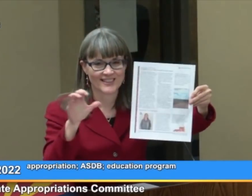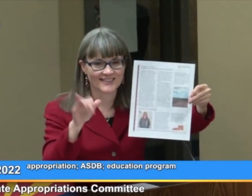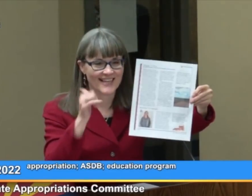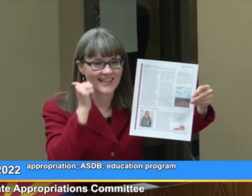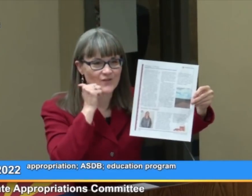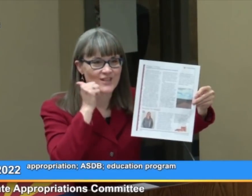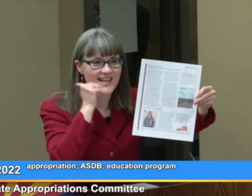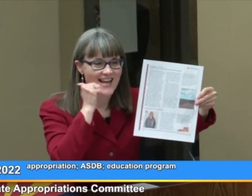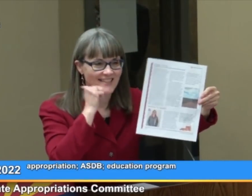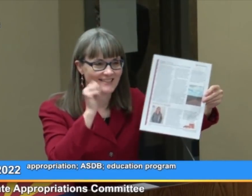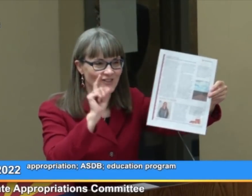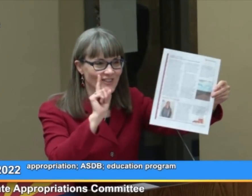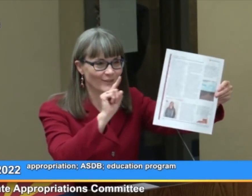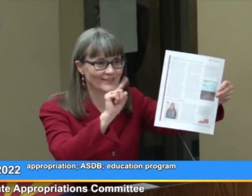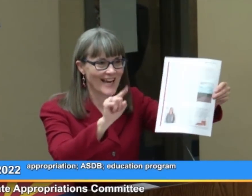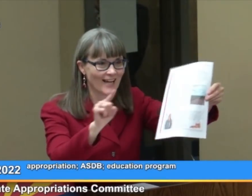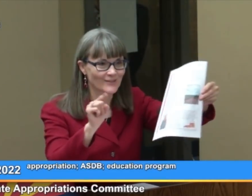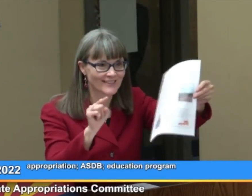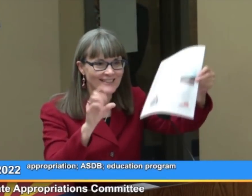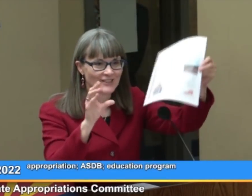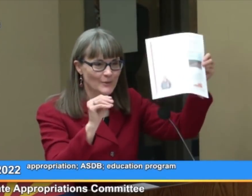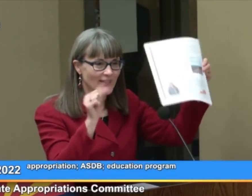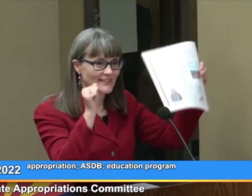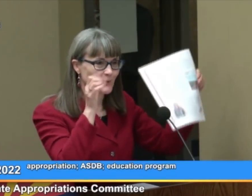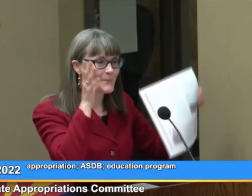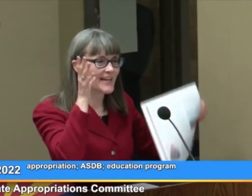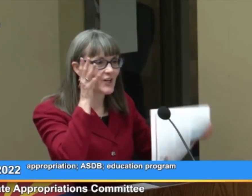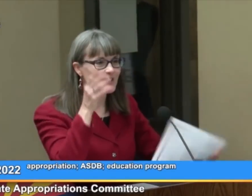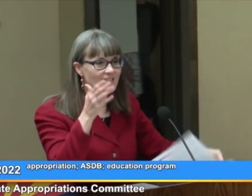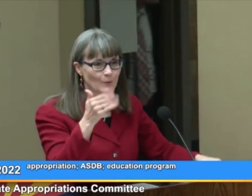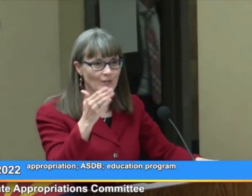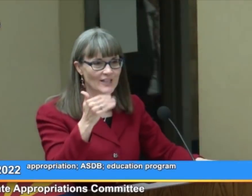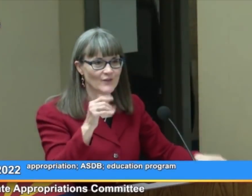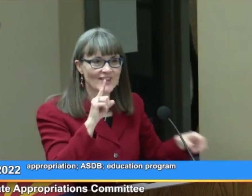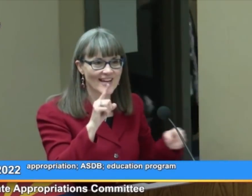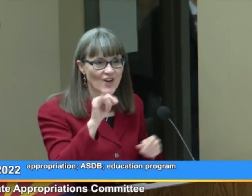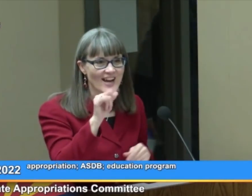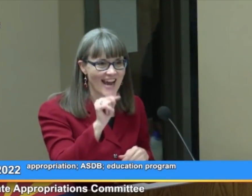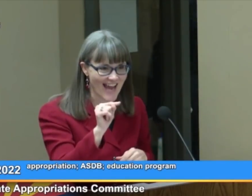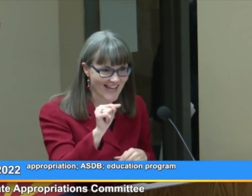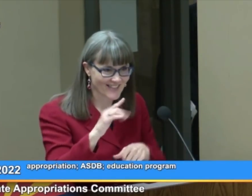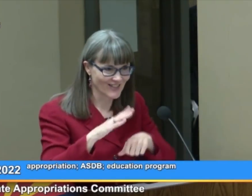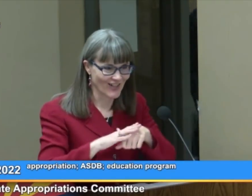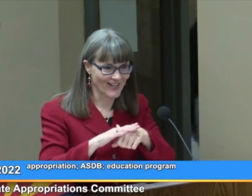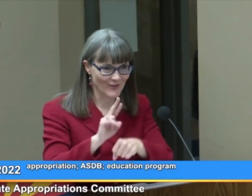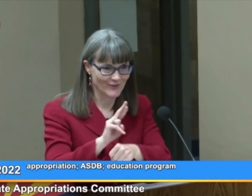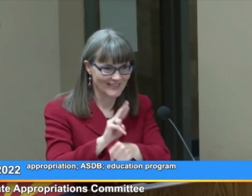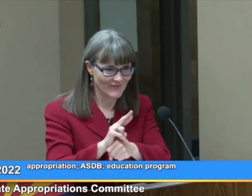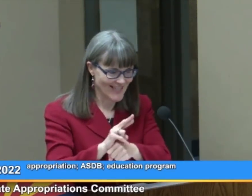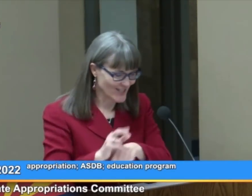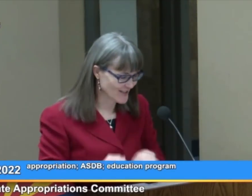She does that every day. She goes out she meets with parents wherever they are at on the reservation.